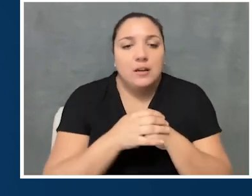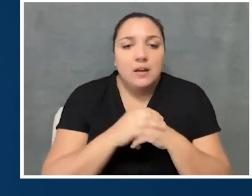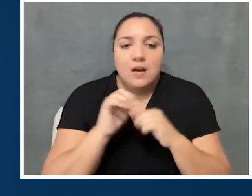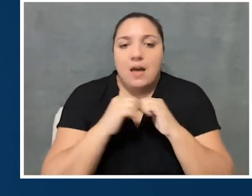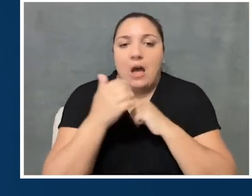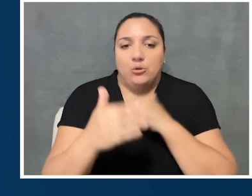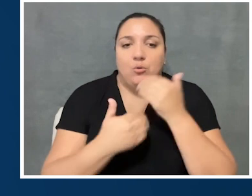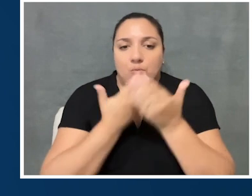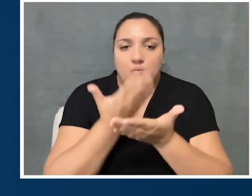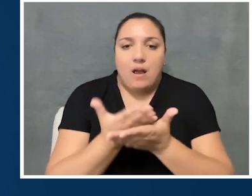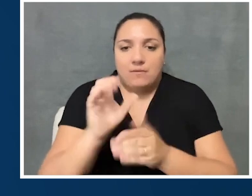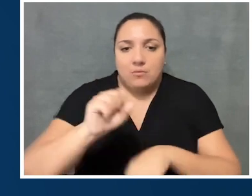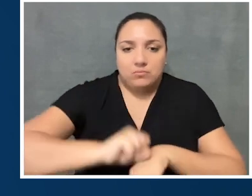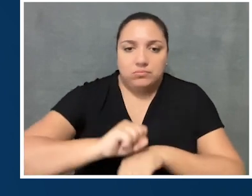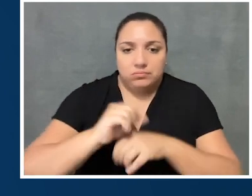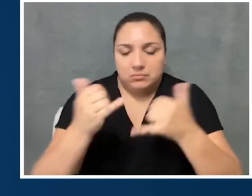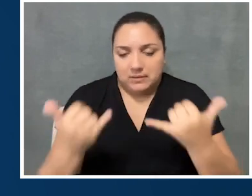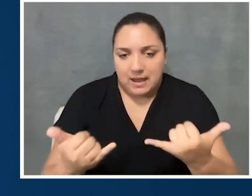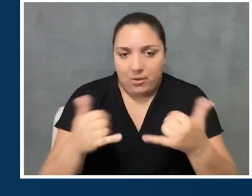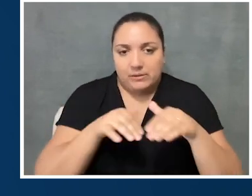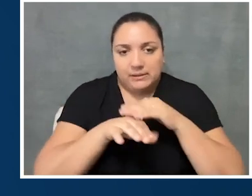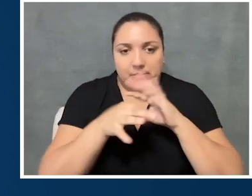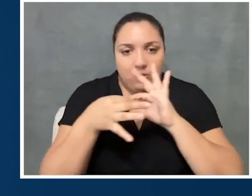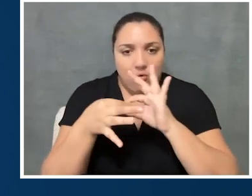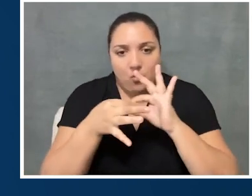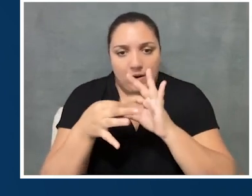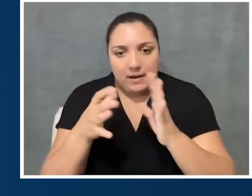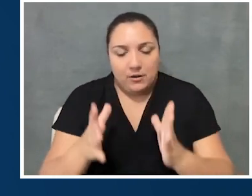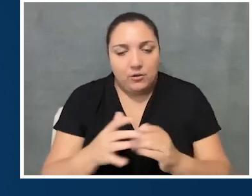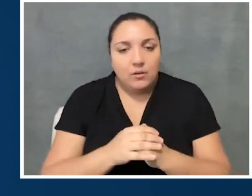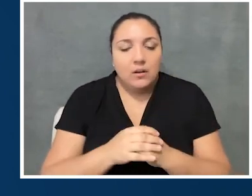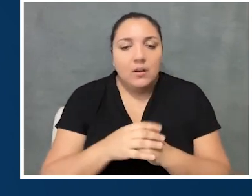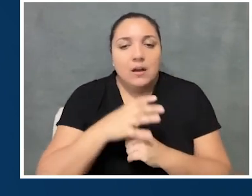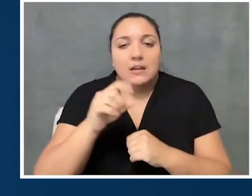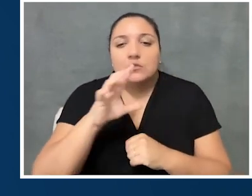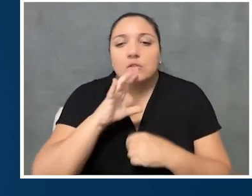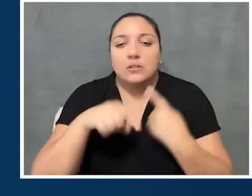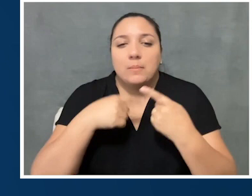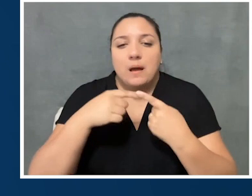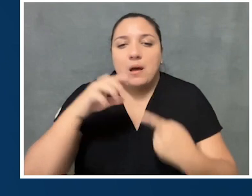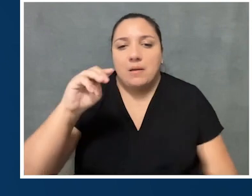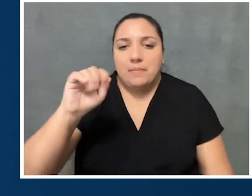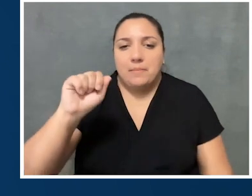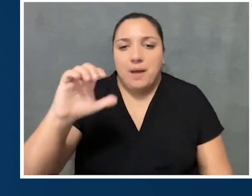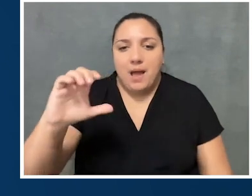how you got to be the accessibility coordinator, and you started to talk about MAC.